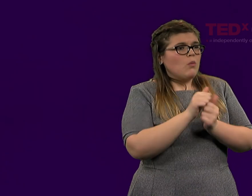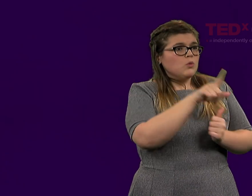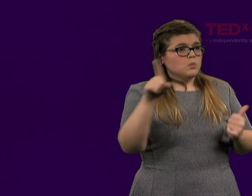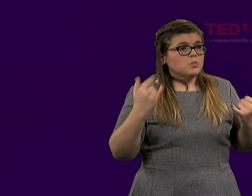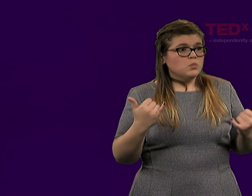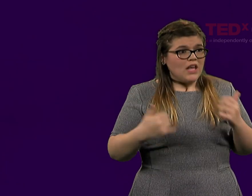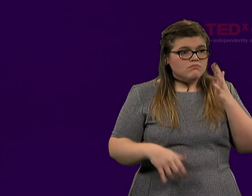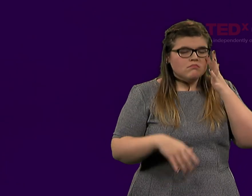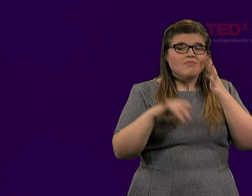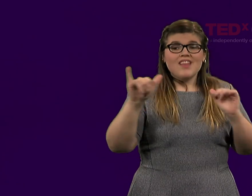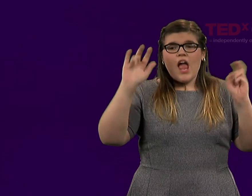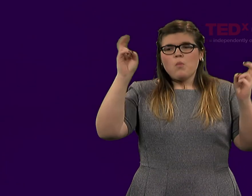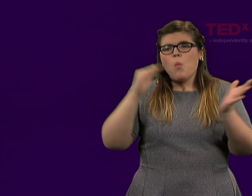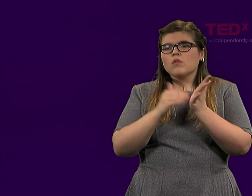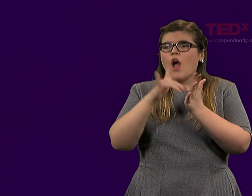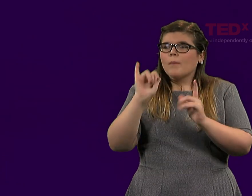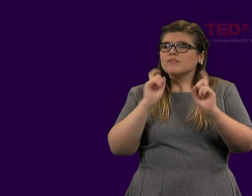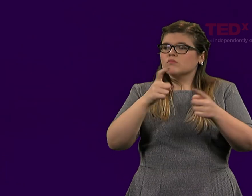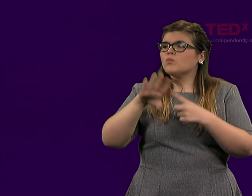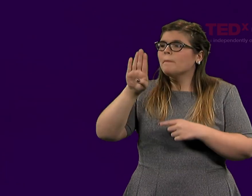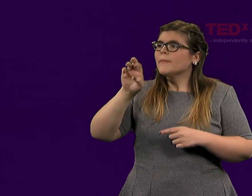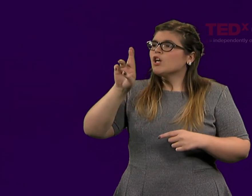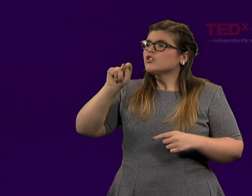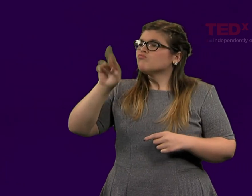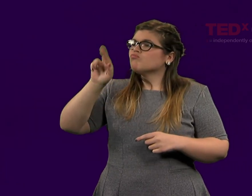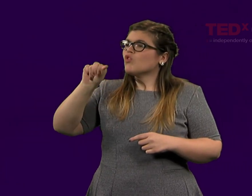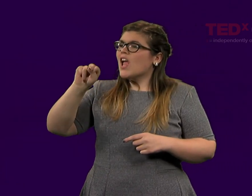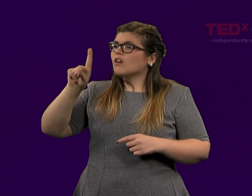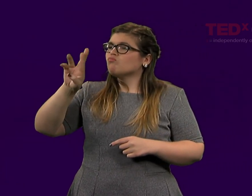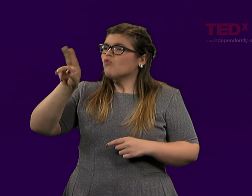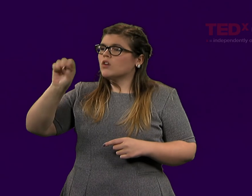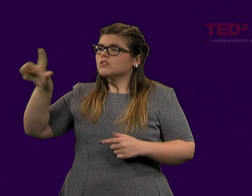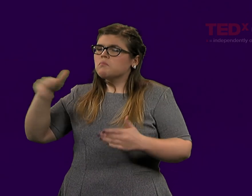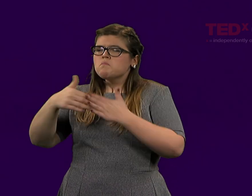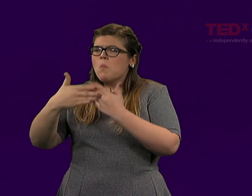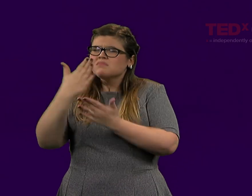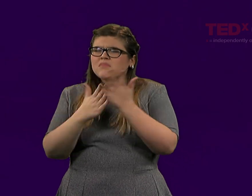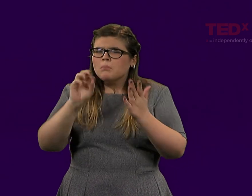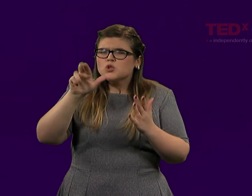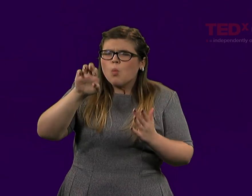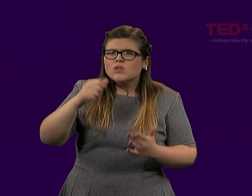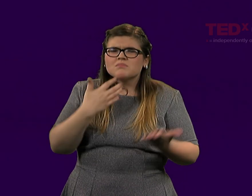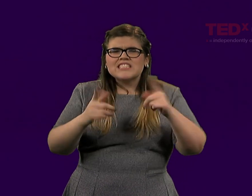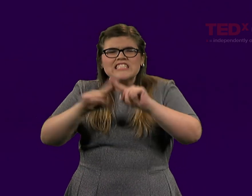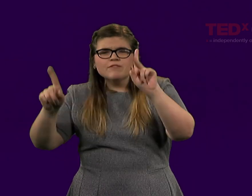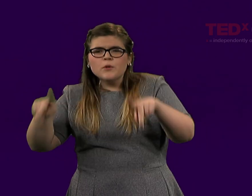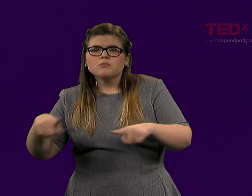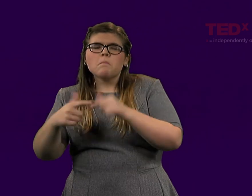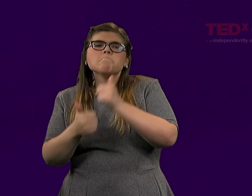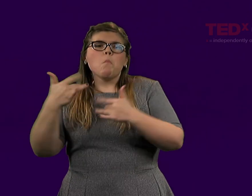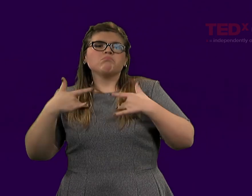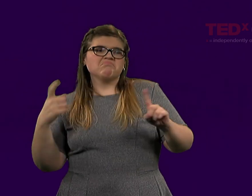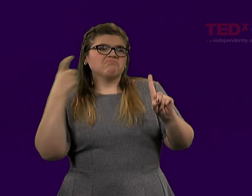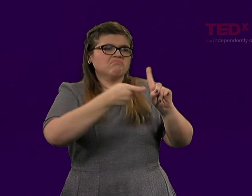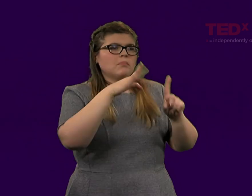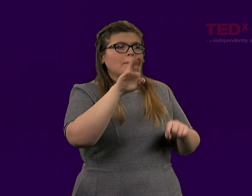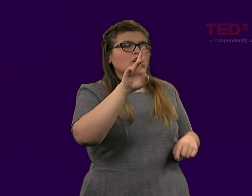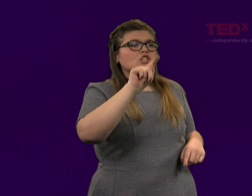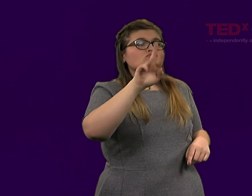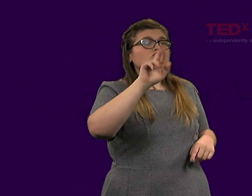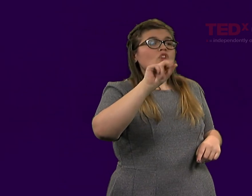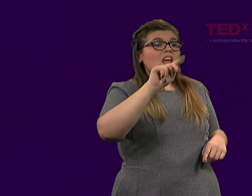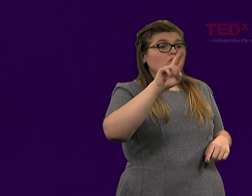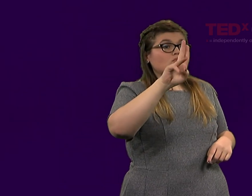Bertrand Russell is credited with this quote.